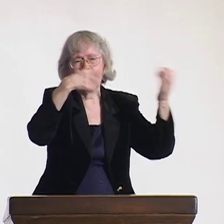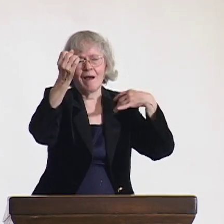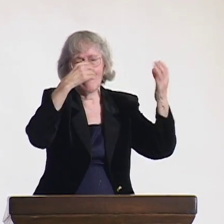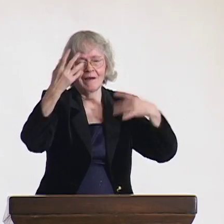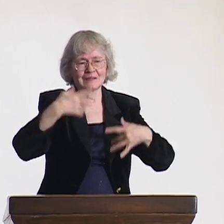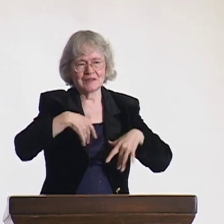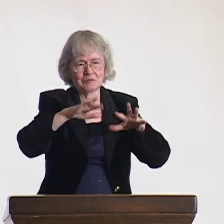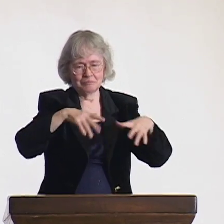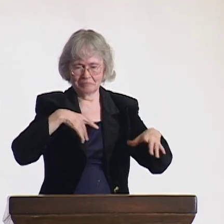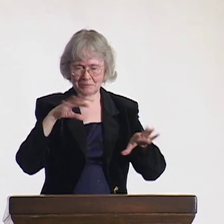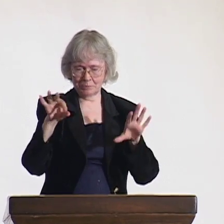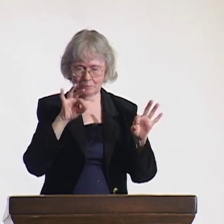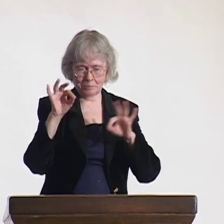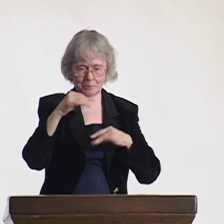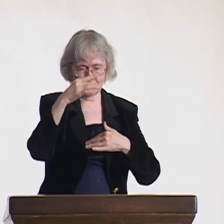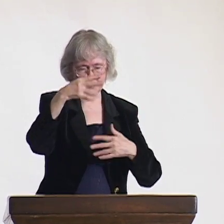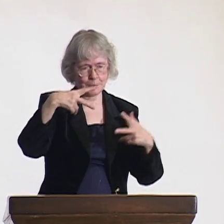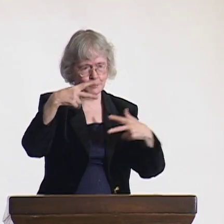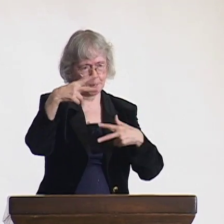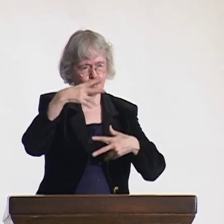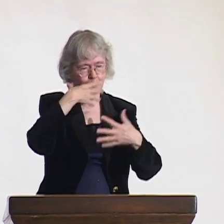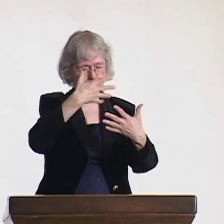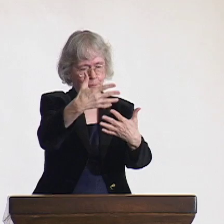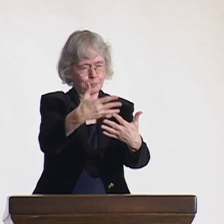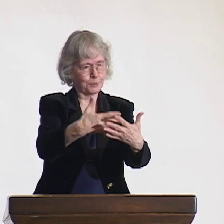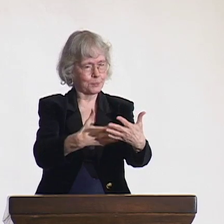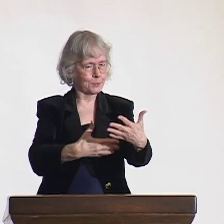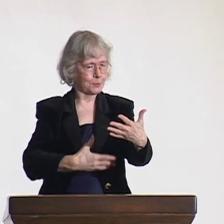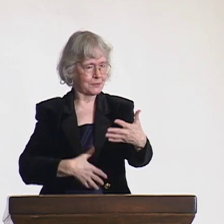and it was read and approved by the other delegates.